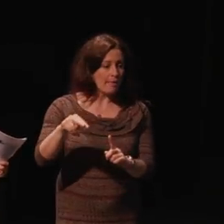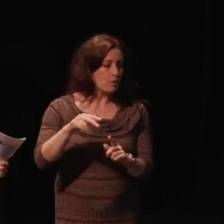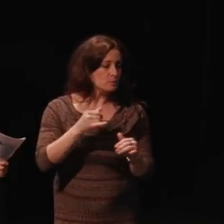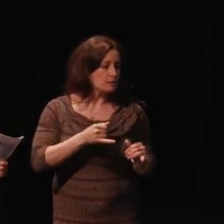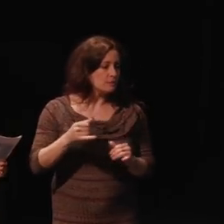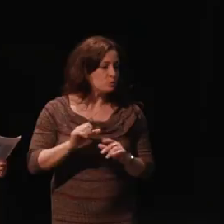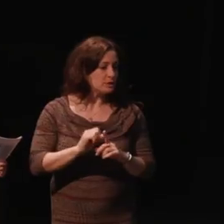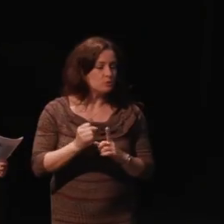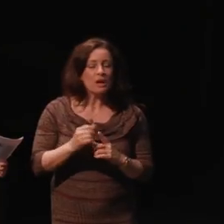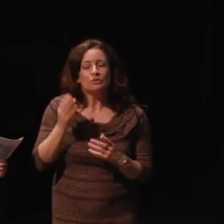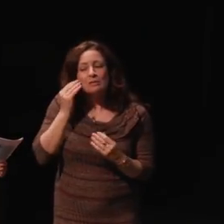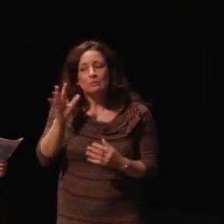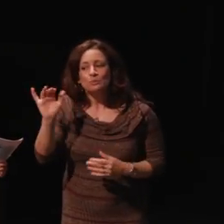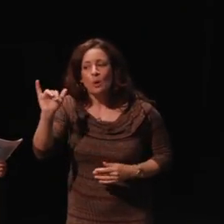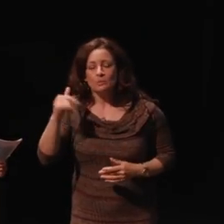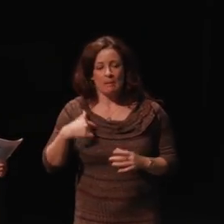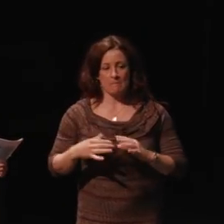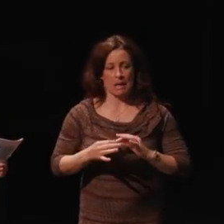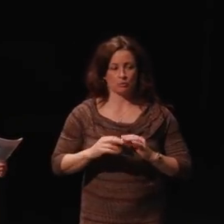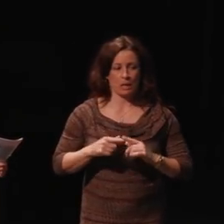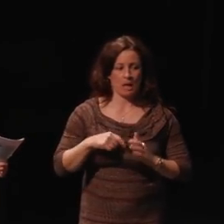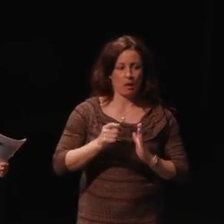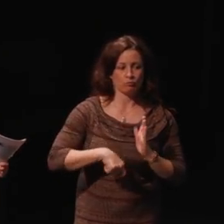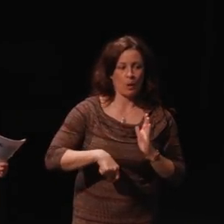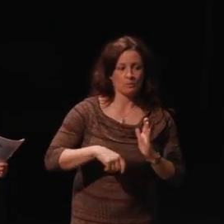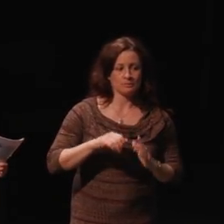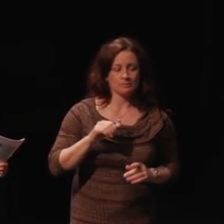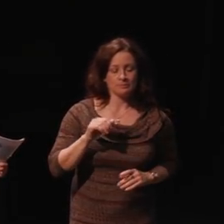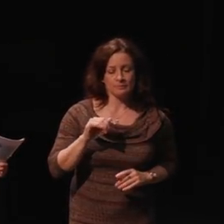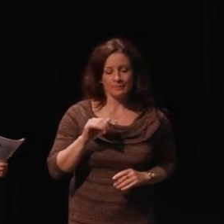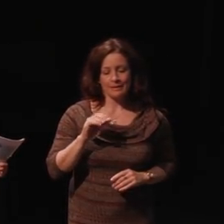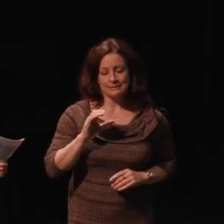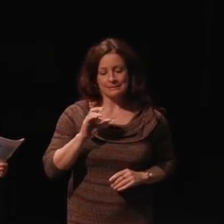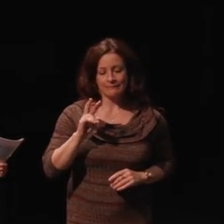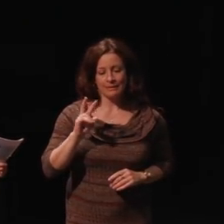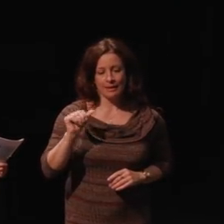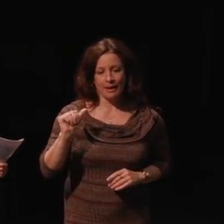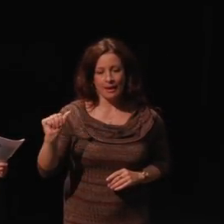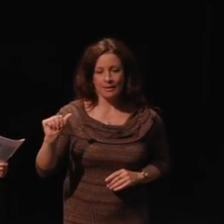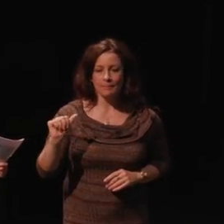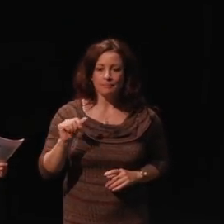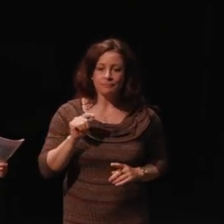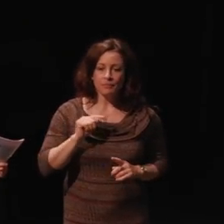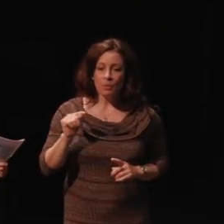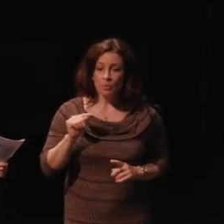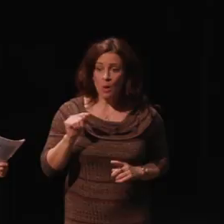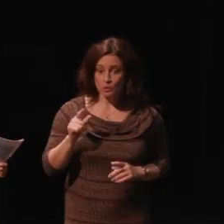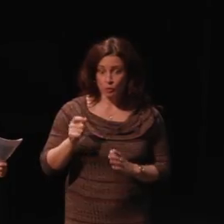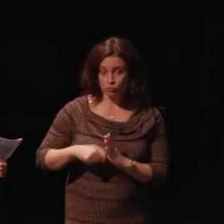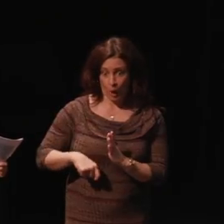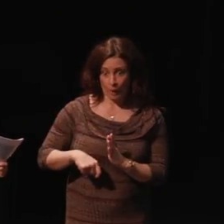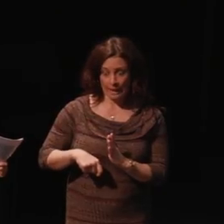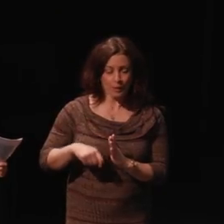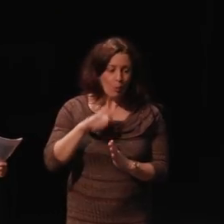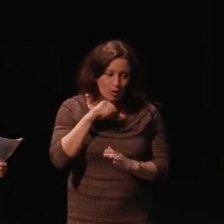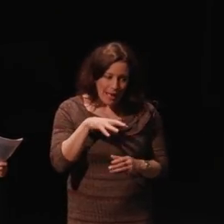Just to let you know, as I mentioned when, we wrote the CVAA, those of us who wrote it we're not in the FCC.